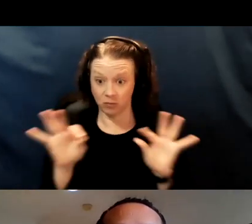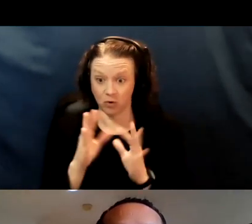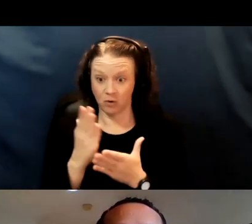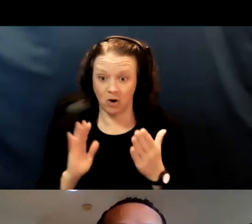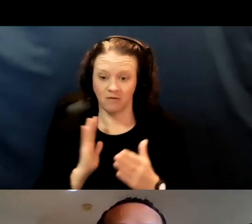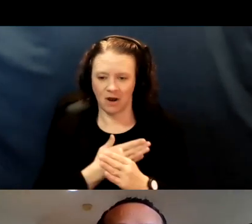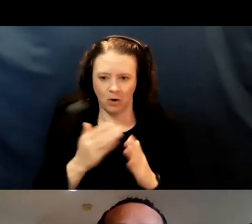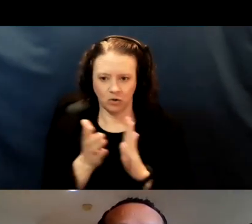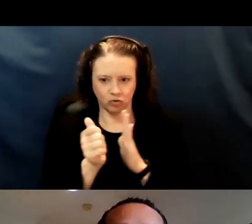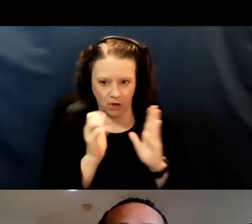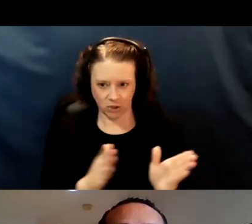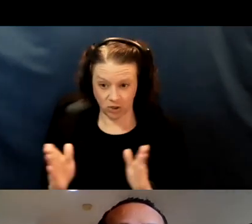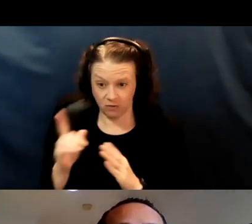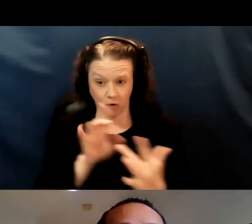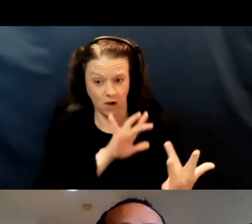for outreach and access.